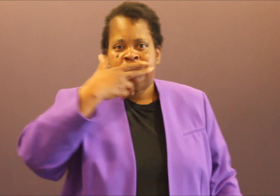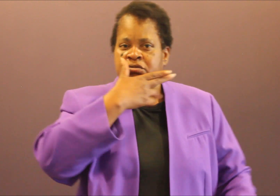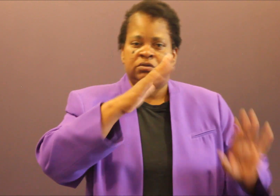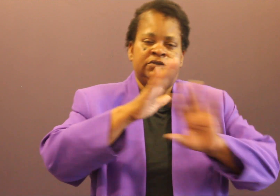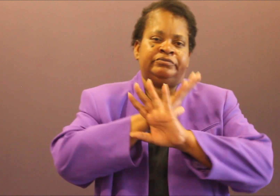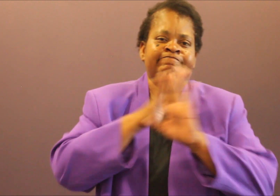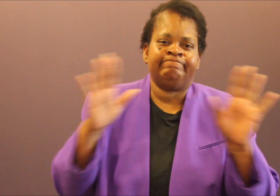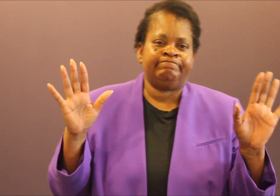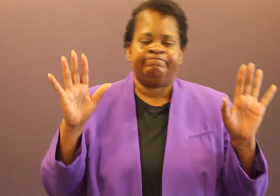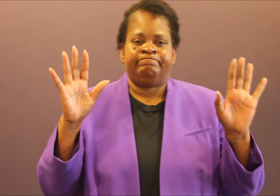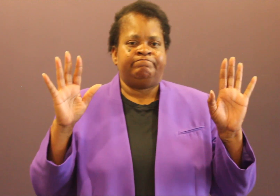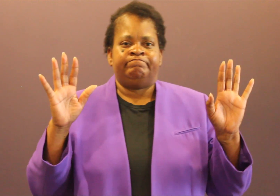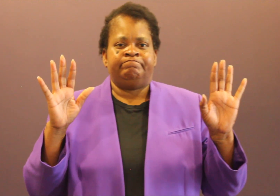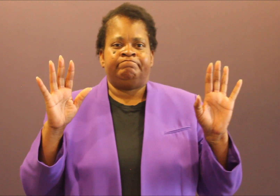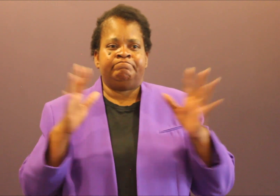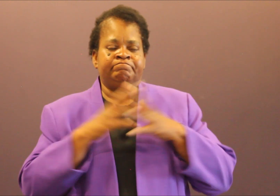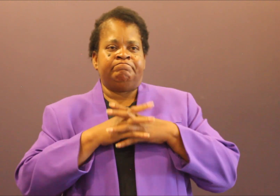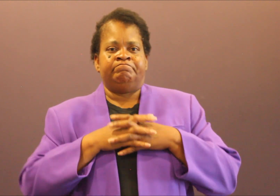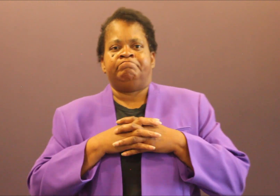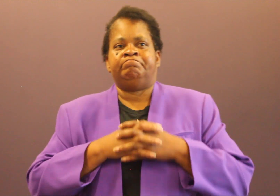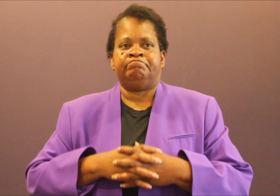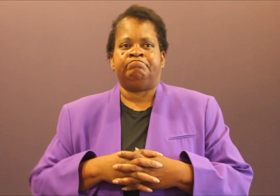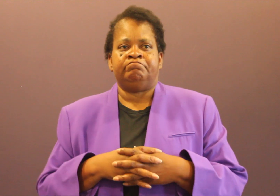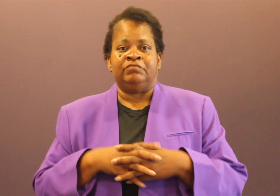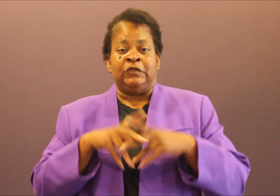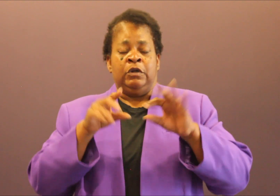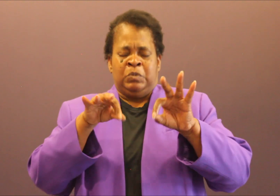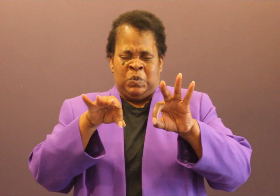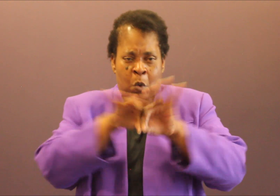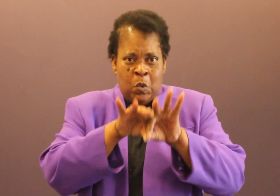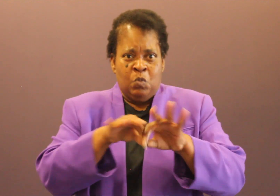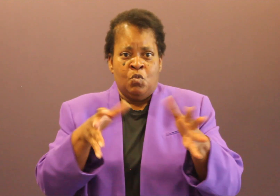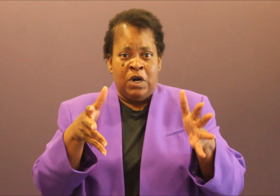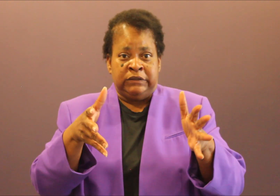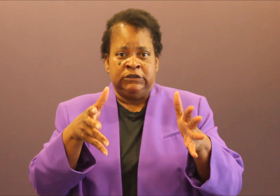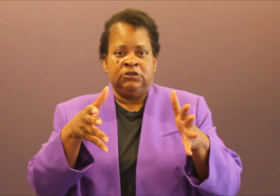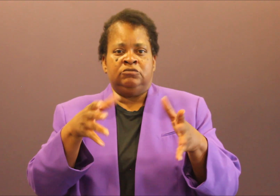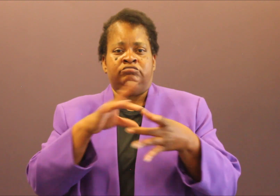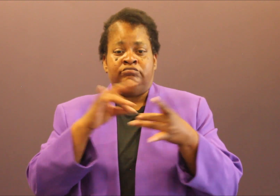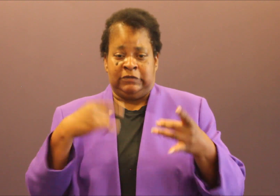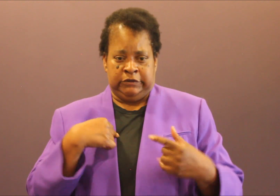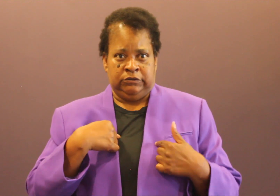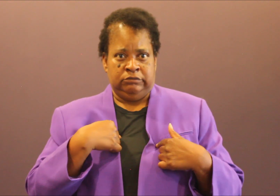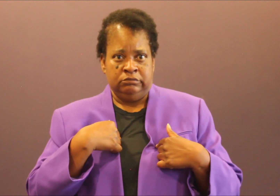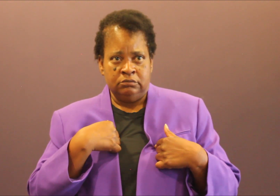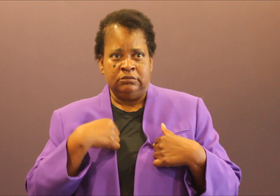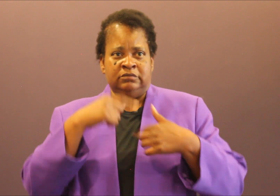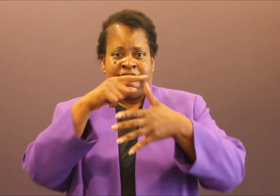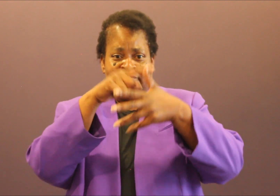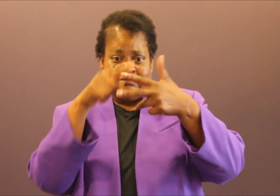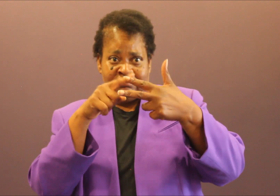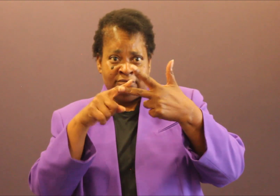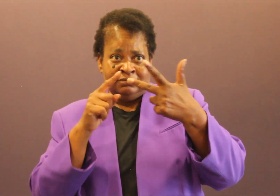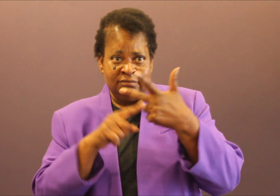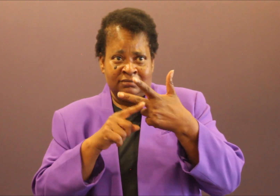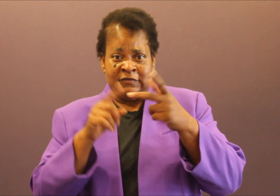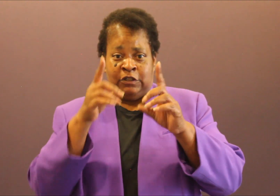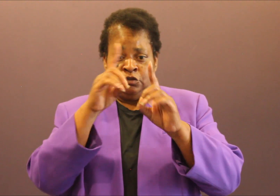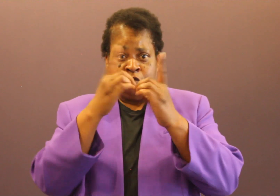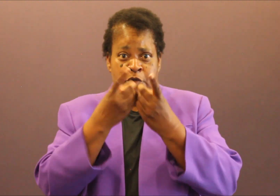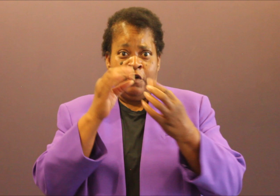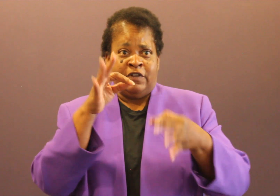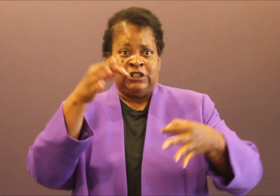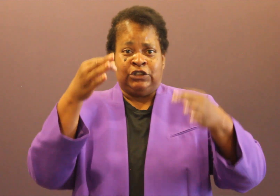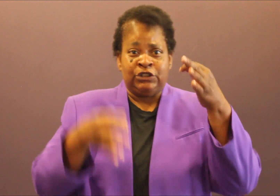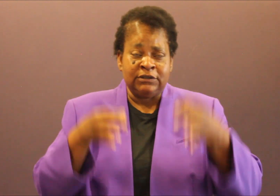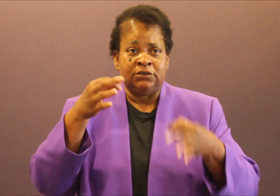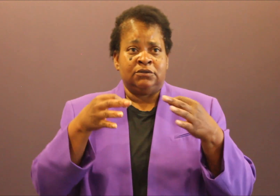of Justice, Driving While Black, and a city-paid-for Policing Project. Nashville has never even apologized for the harm caused to